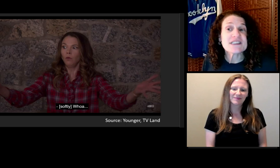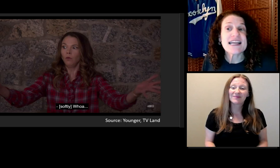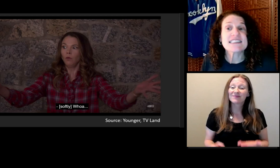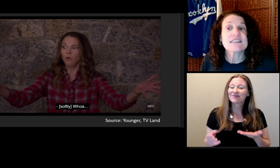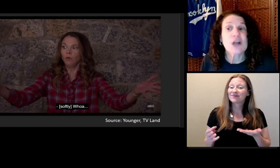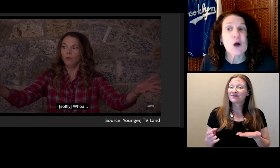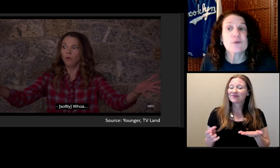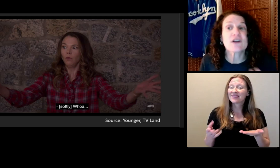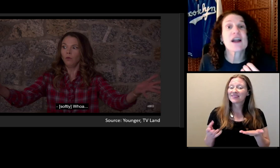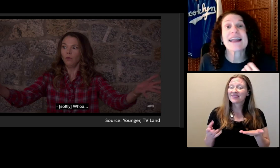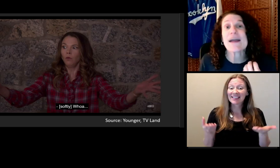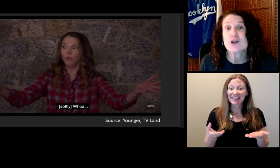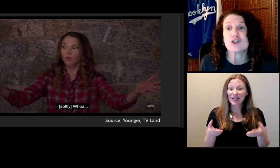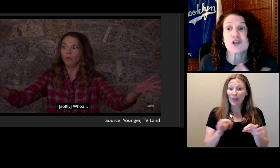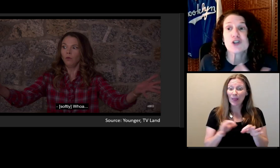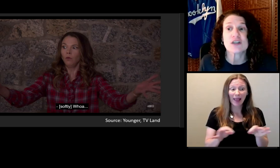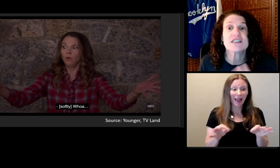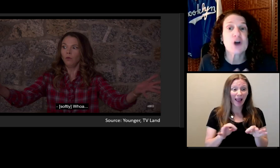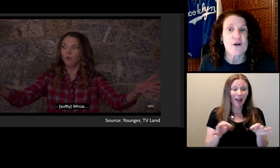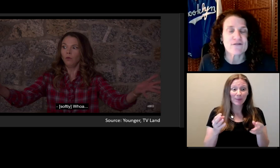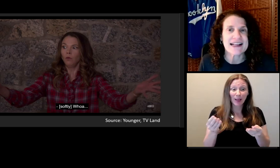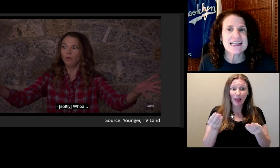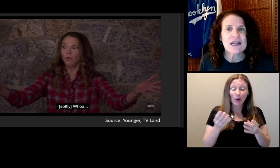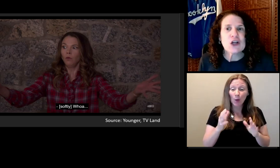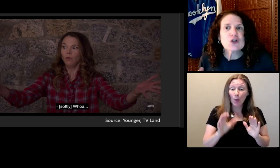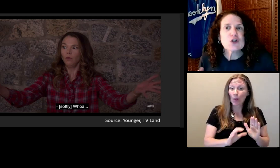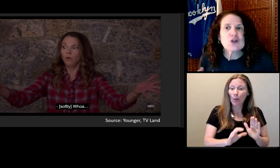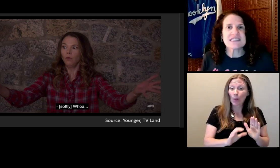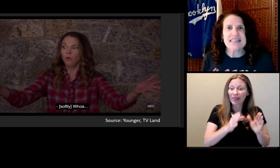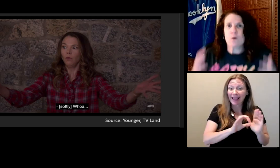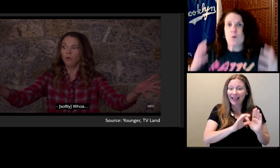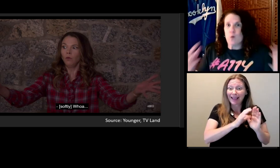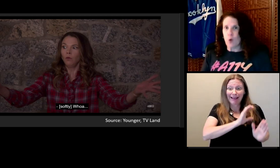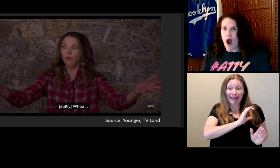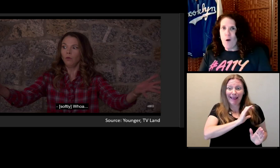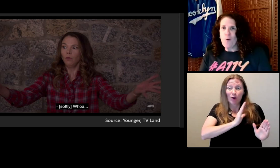Here the captions let us know if a character talks softly. You can say whoa!